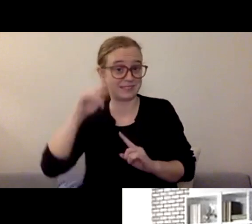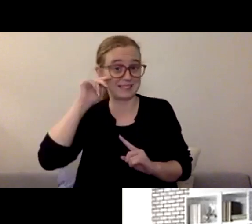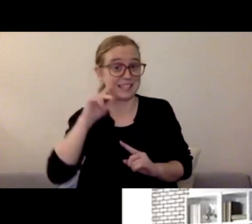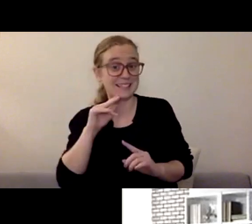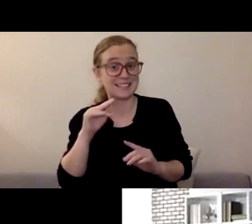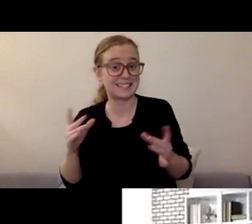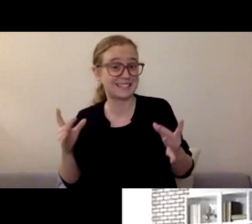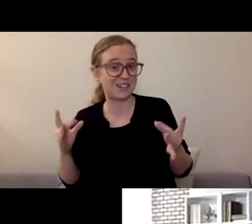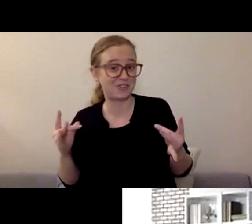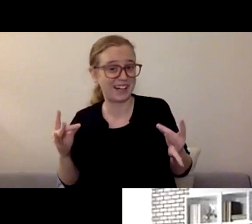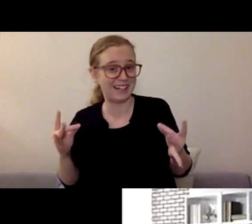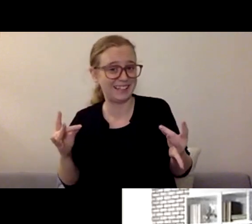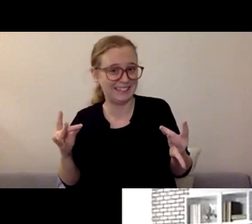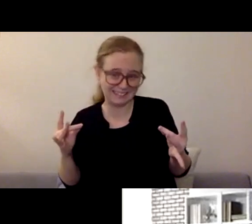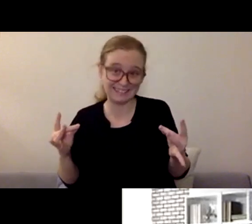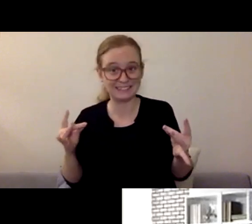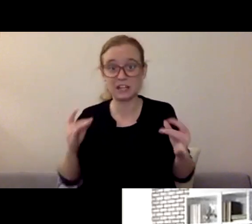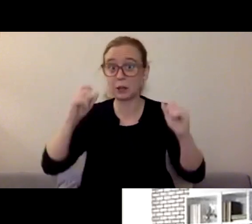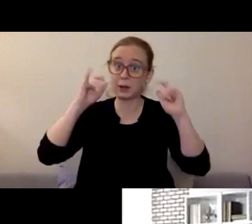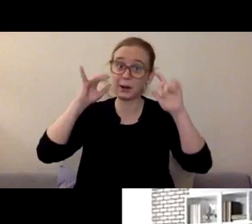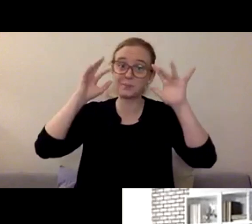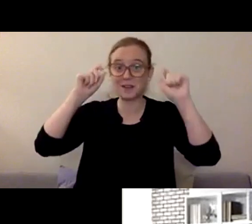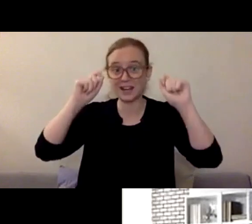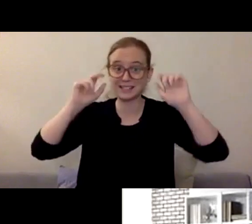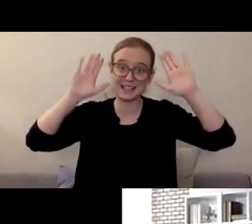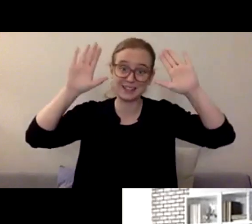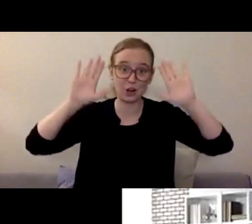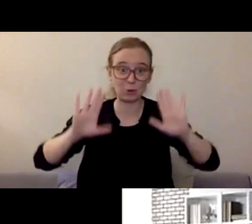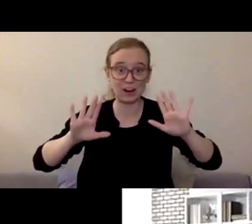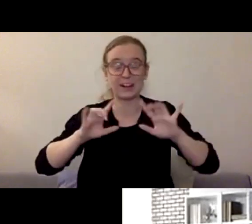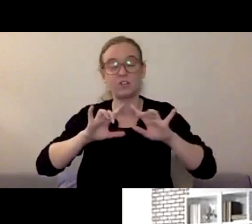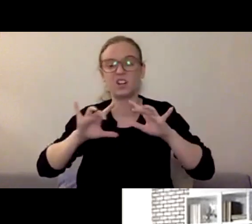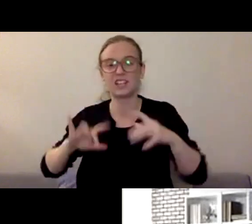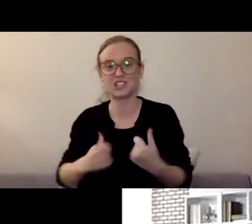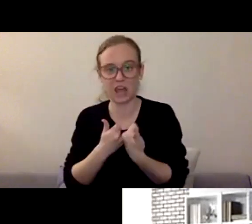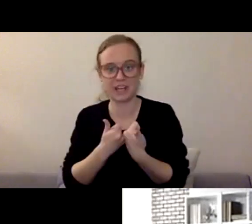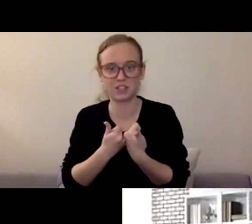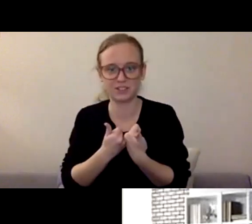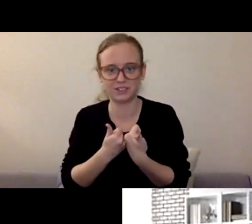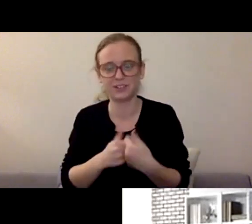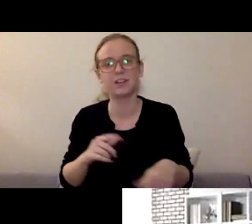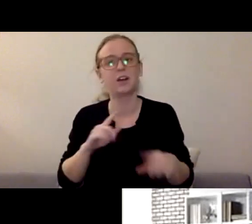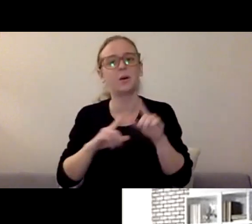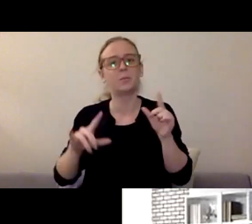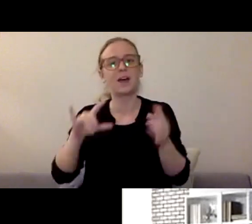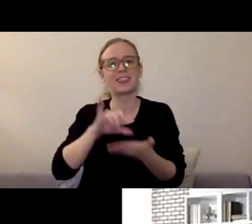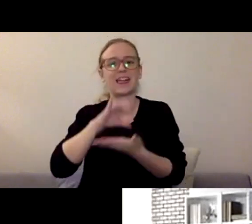They're amazing and wonderful and challenging. But that's part of their developmental level too.